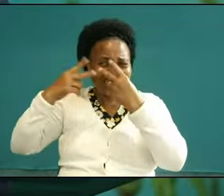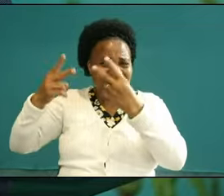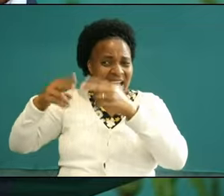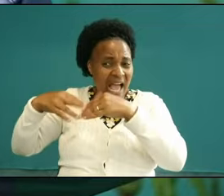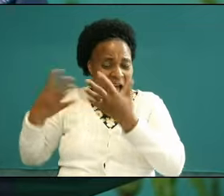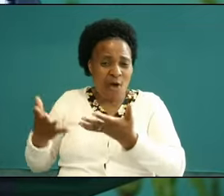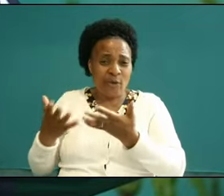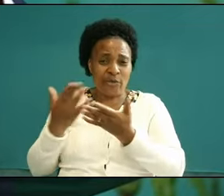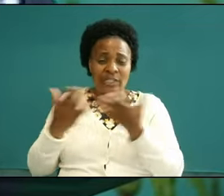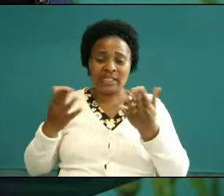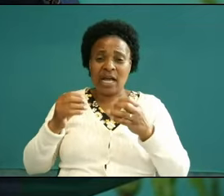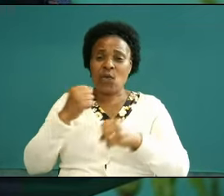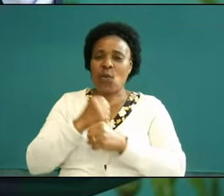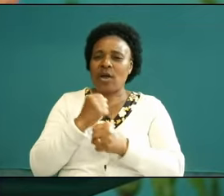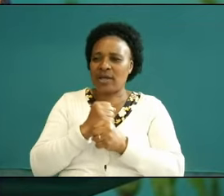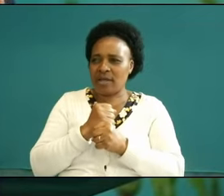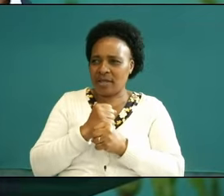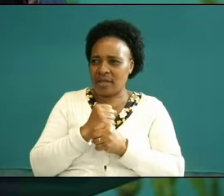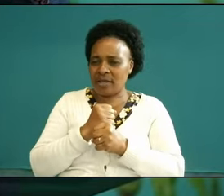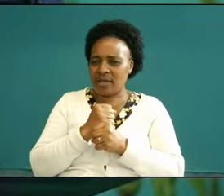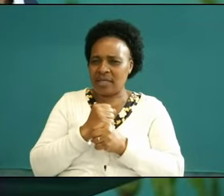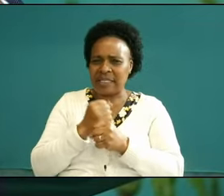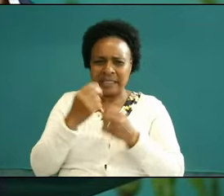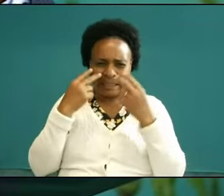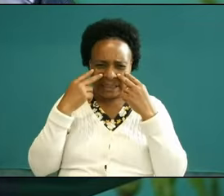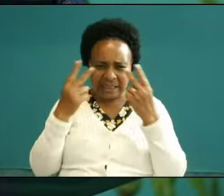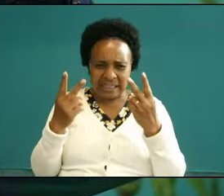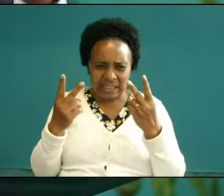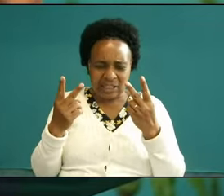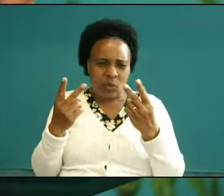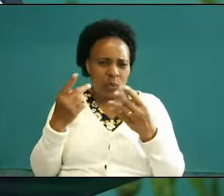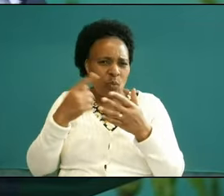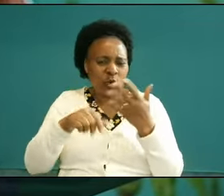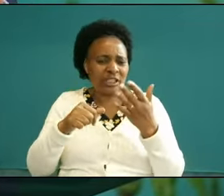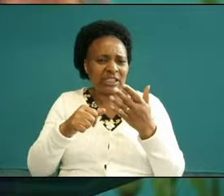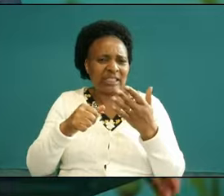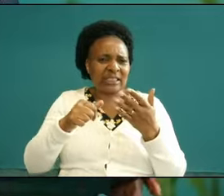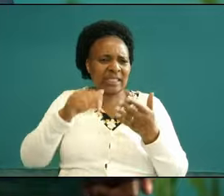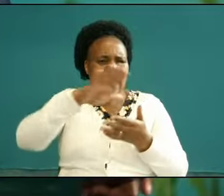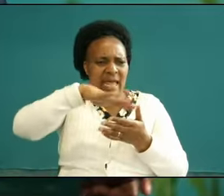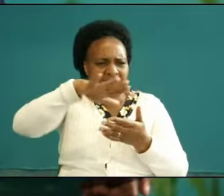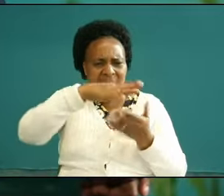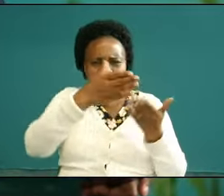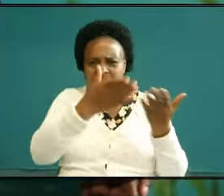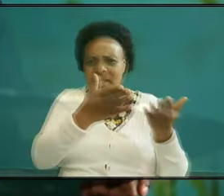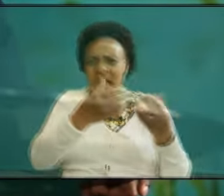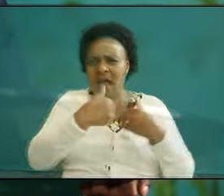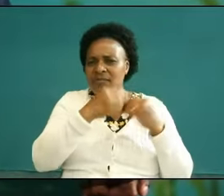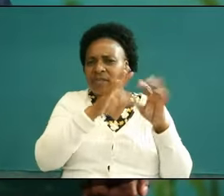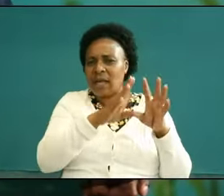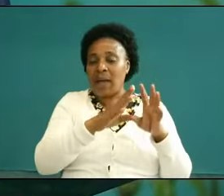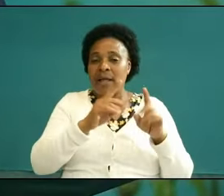fighting see your enemy see their Gadget and the equipment that then you can prepare to fight them